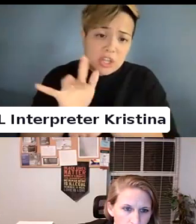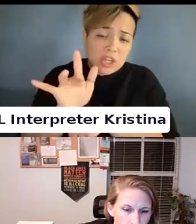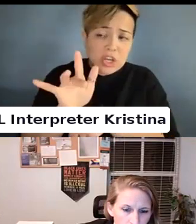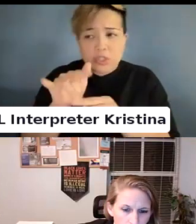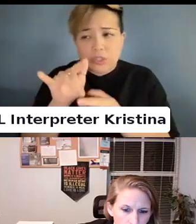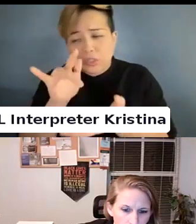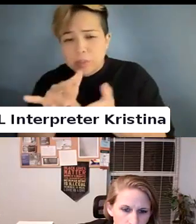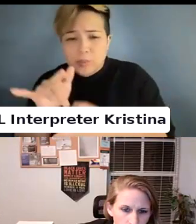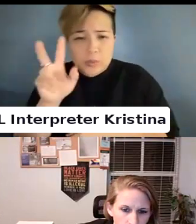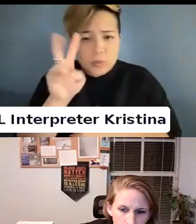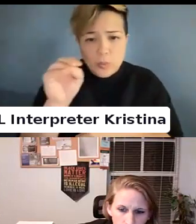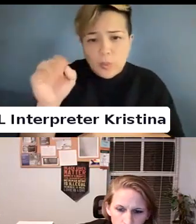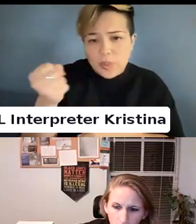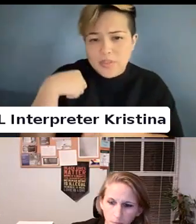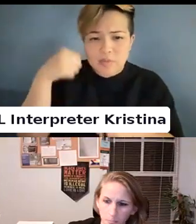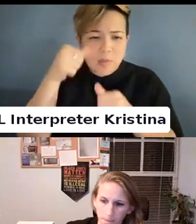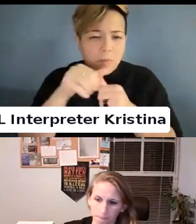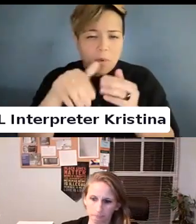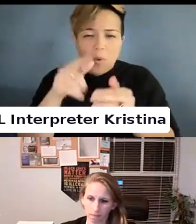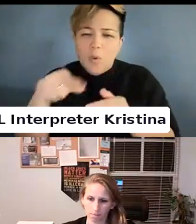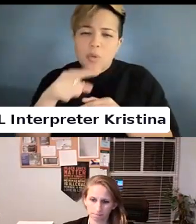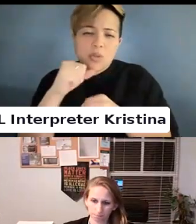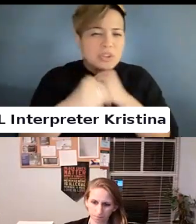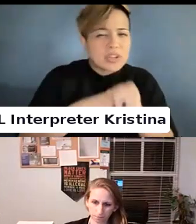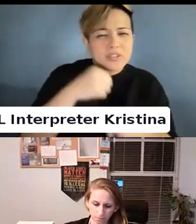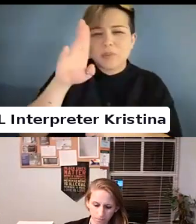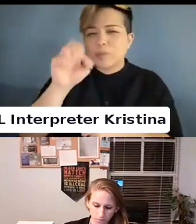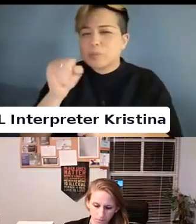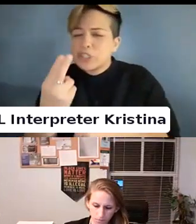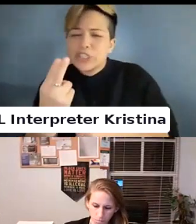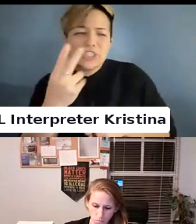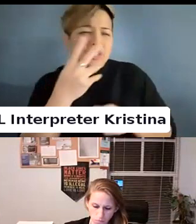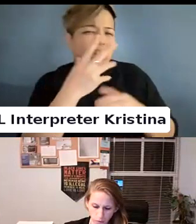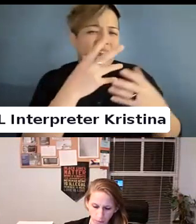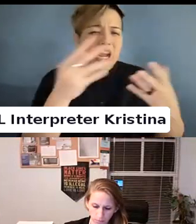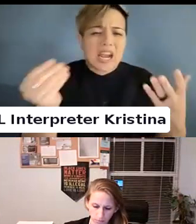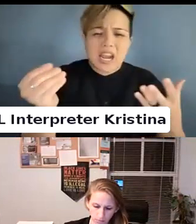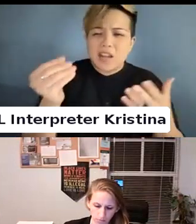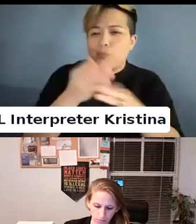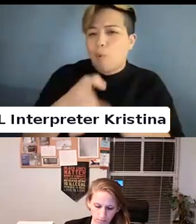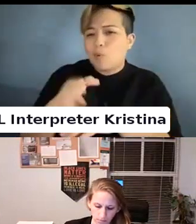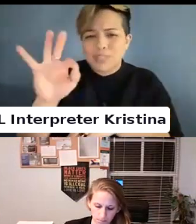in the 2000's. I remember all those years post 9/11. Like.